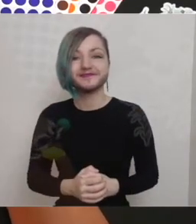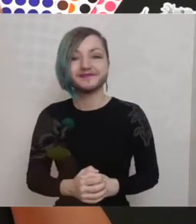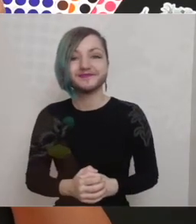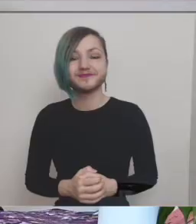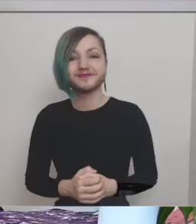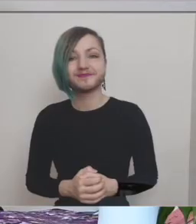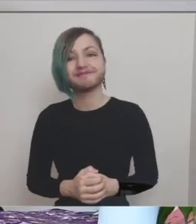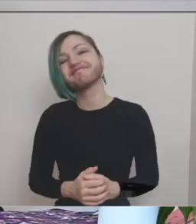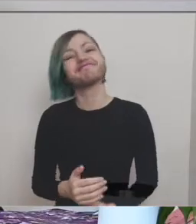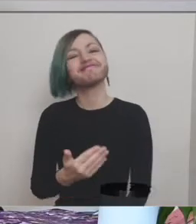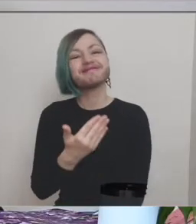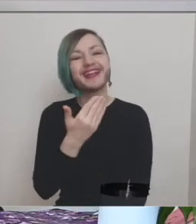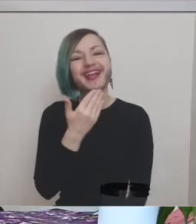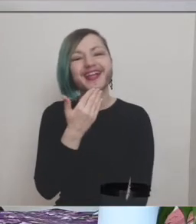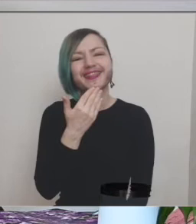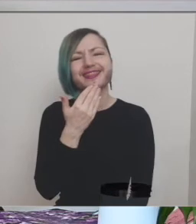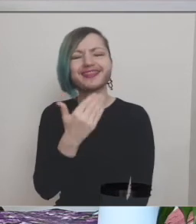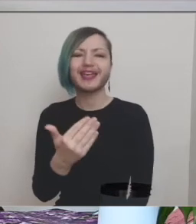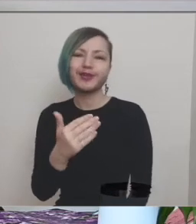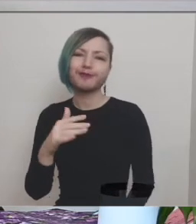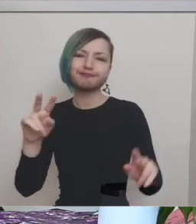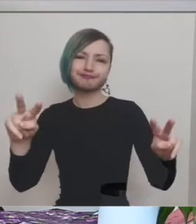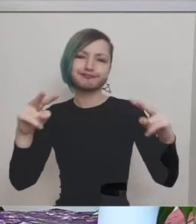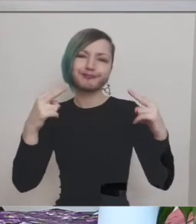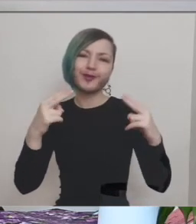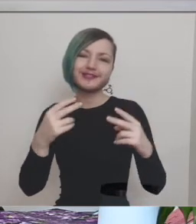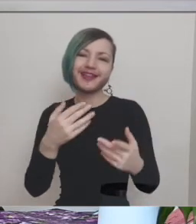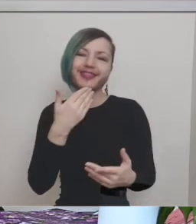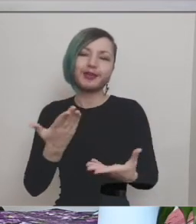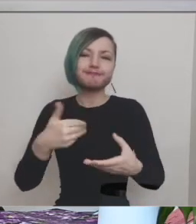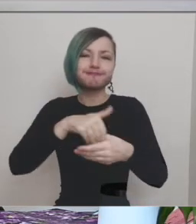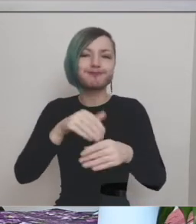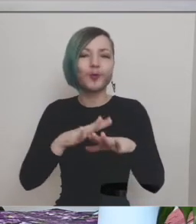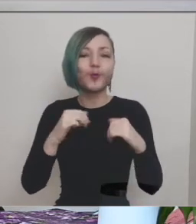Thank you so much for joining me for this workshop I hope you've really enjoyed